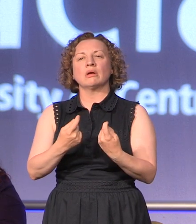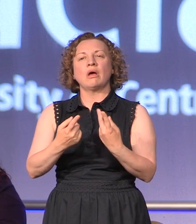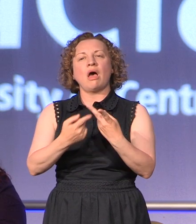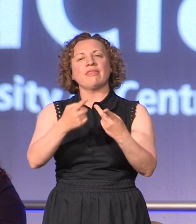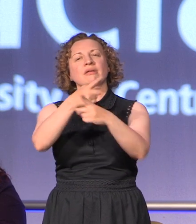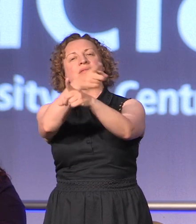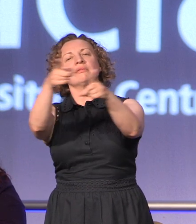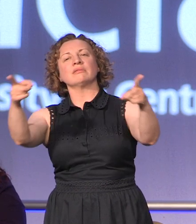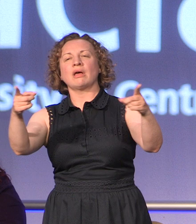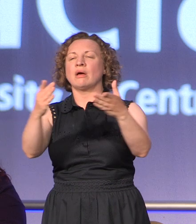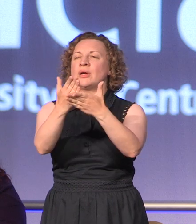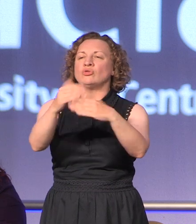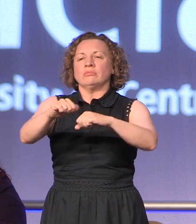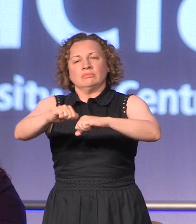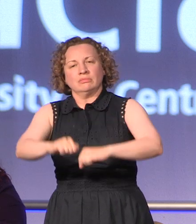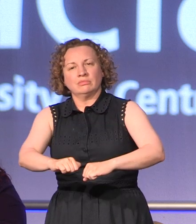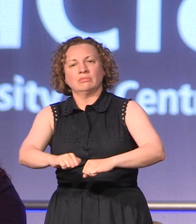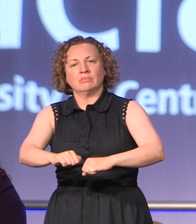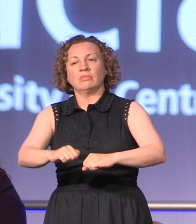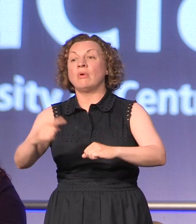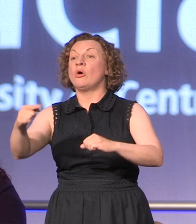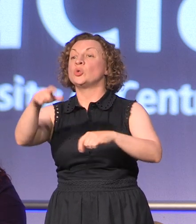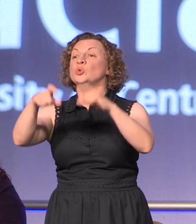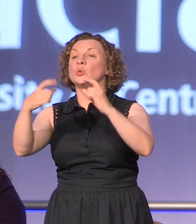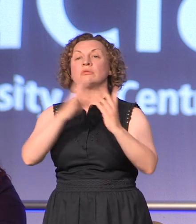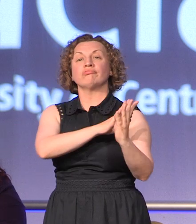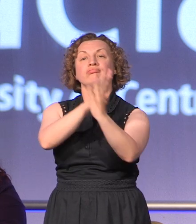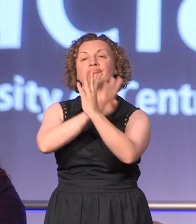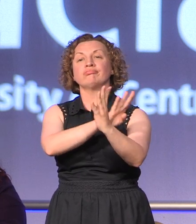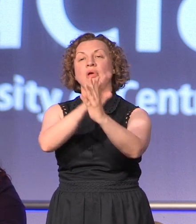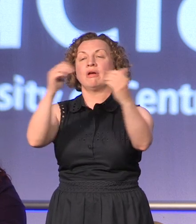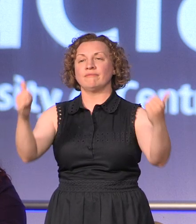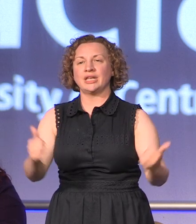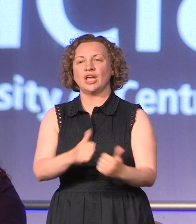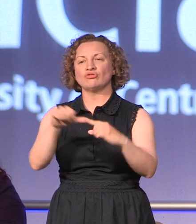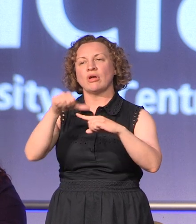students have left of all and you will then be able to rejoin your graduates in